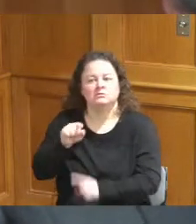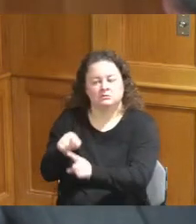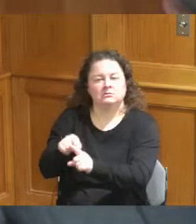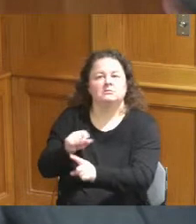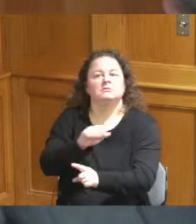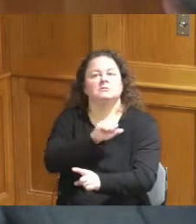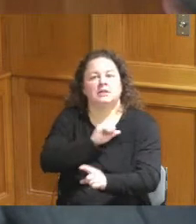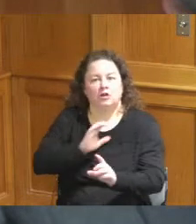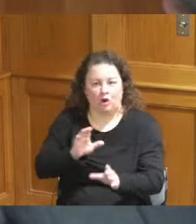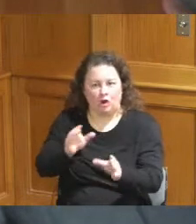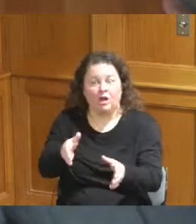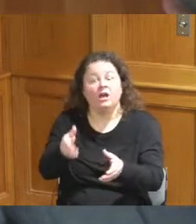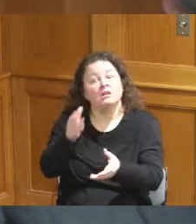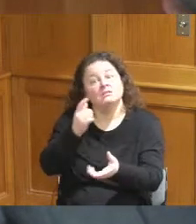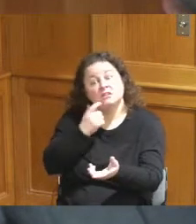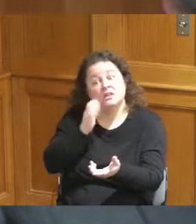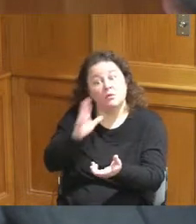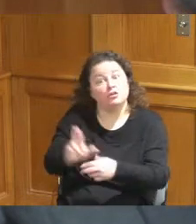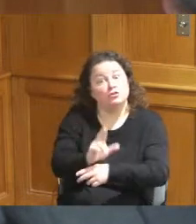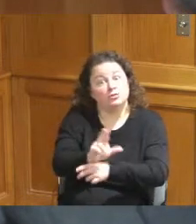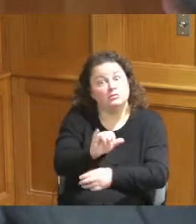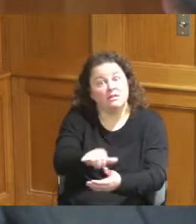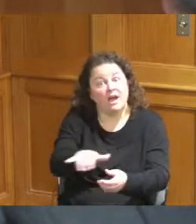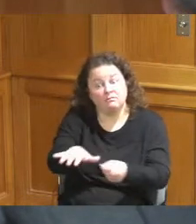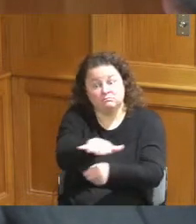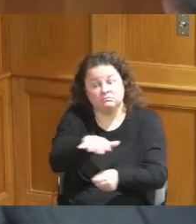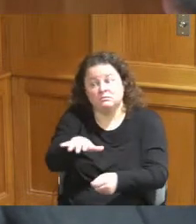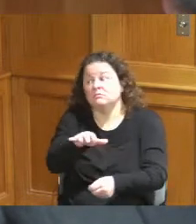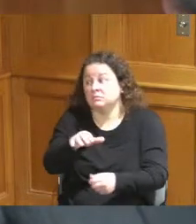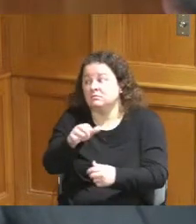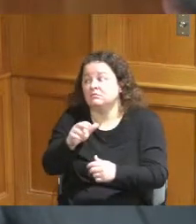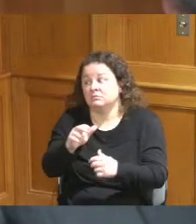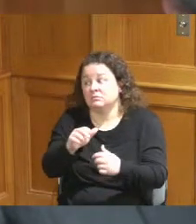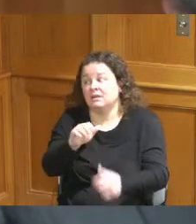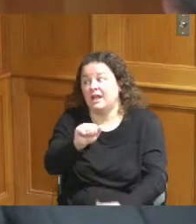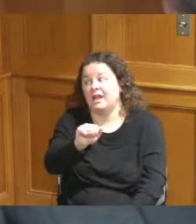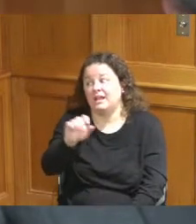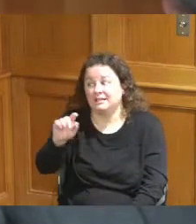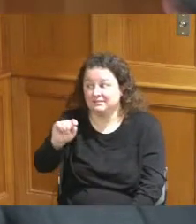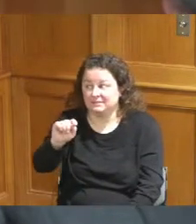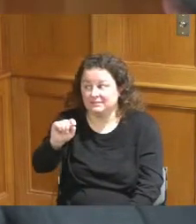so we've got a couple of things in the hopper at the federal government we had a conversation with